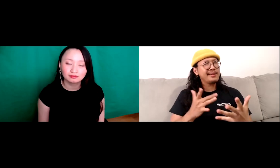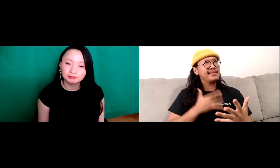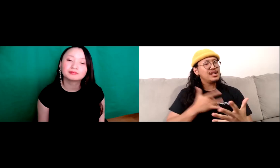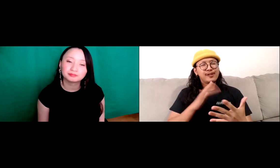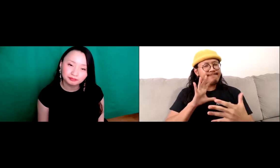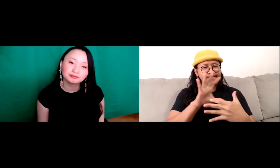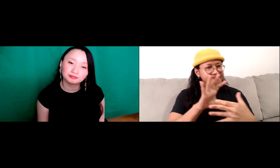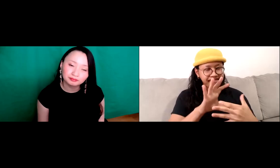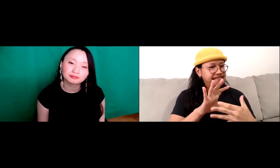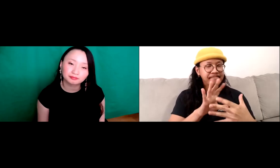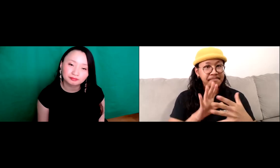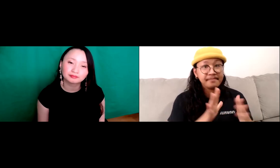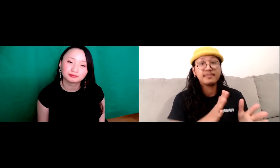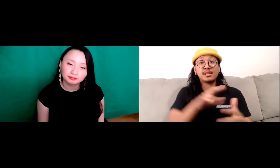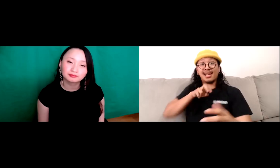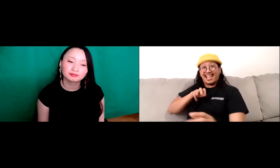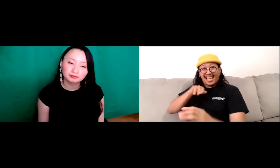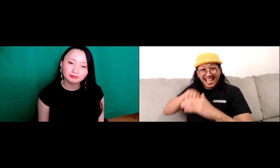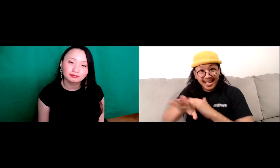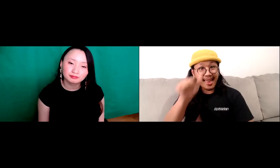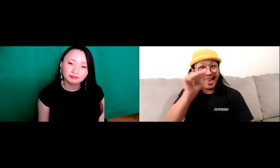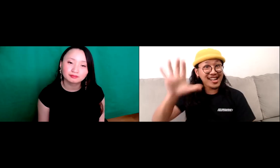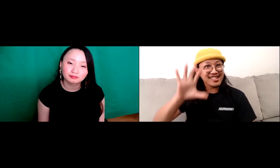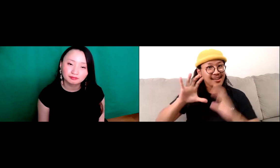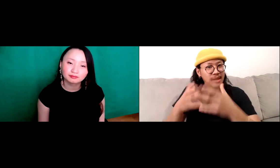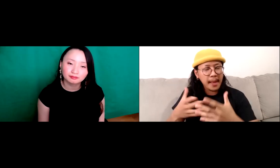black students. And I didn't always feel connected completely